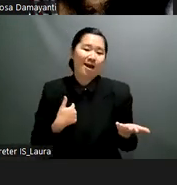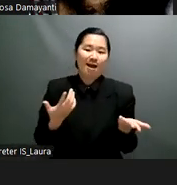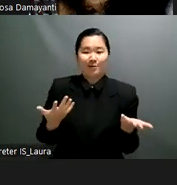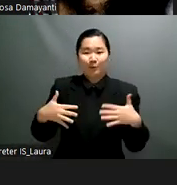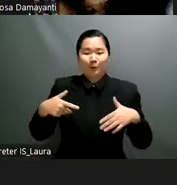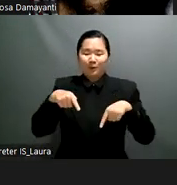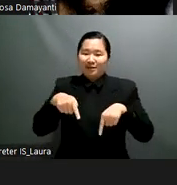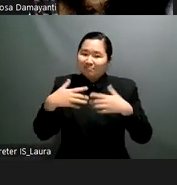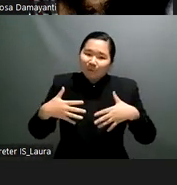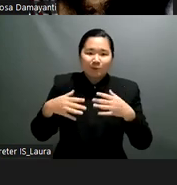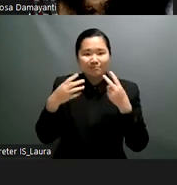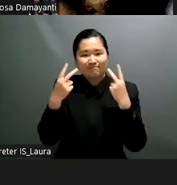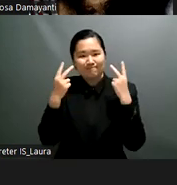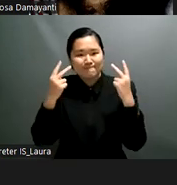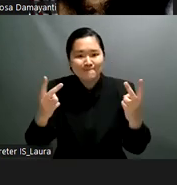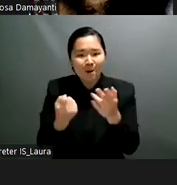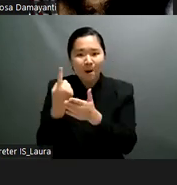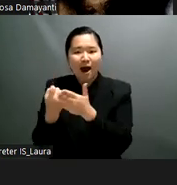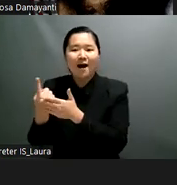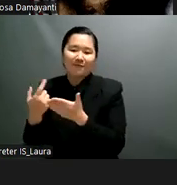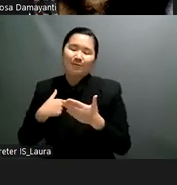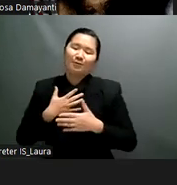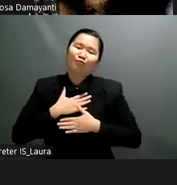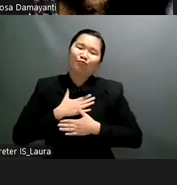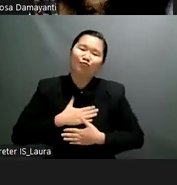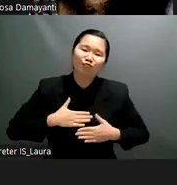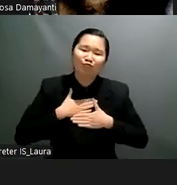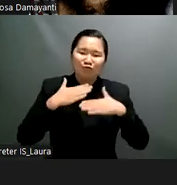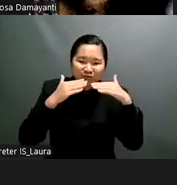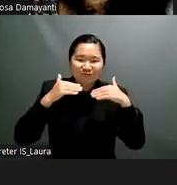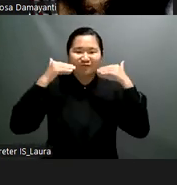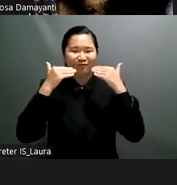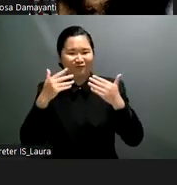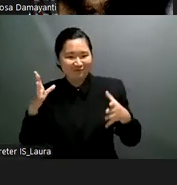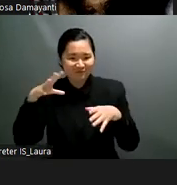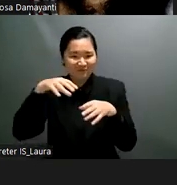some thoughts on the obstacles and potentials of education of persons with disabilities in a time